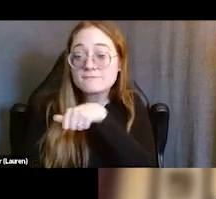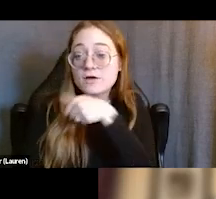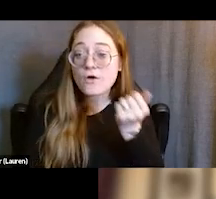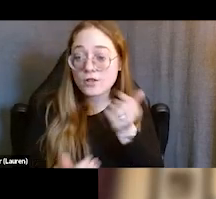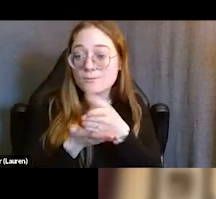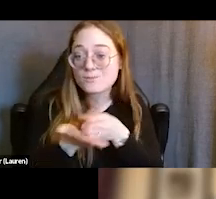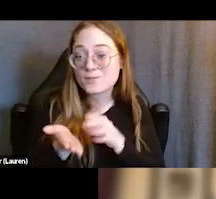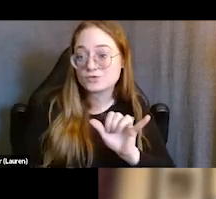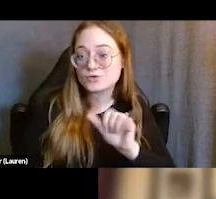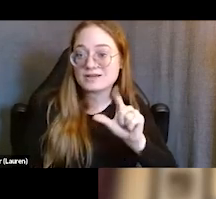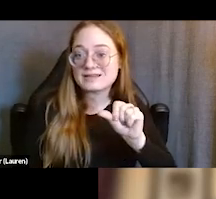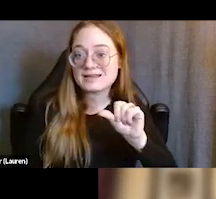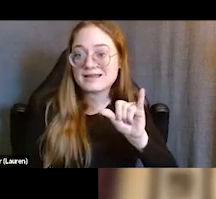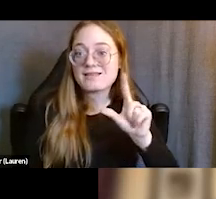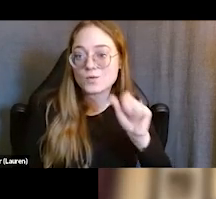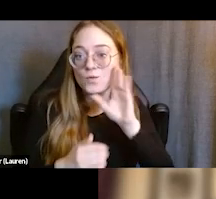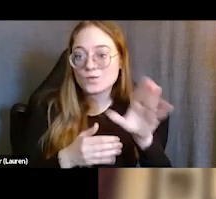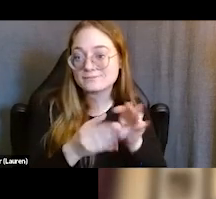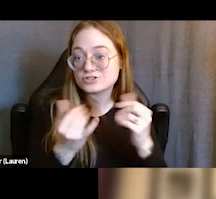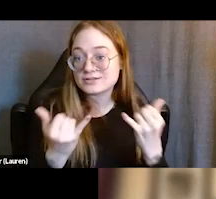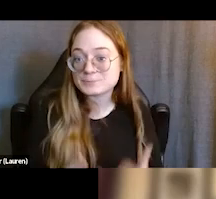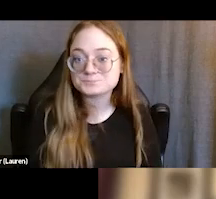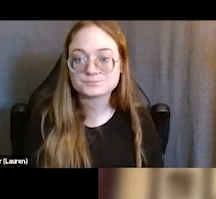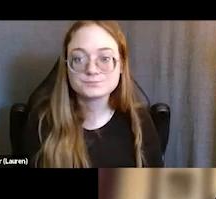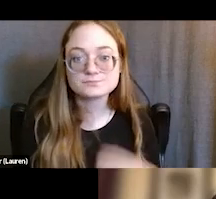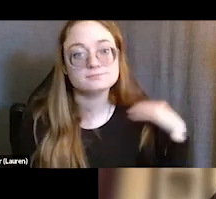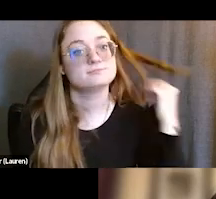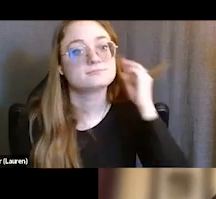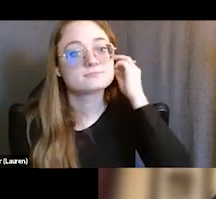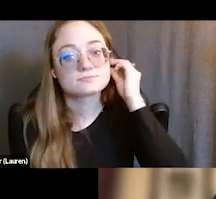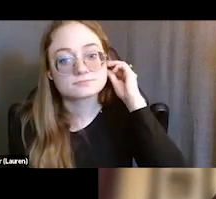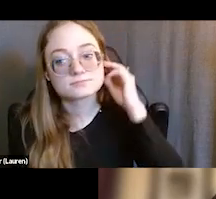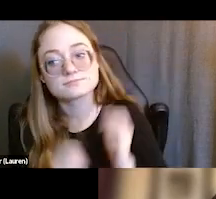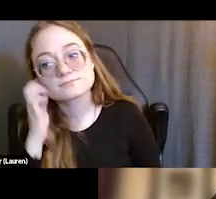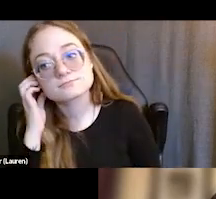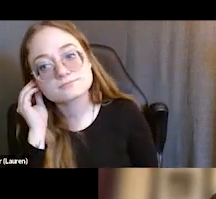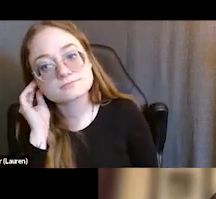that Leila will talk to you about now. Thank you, Kyle.